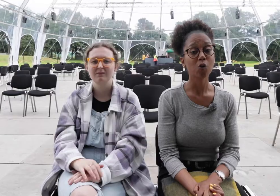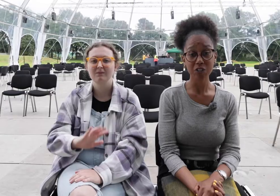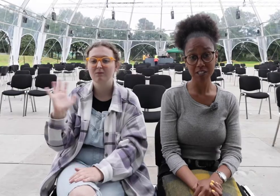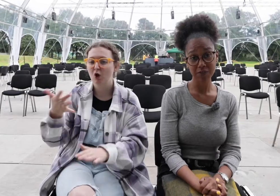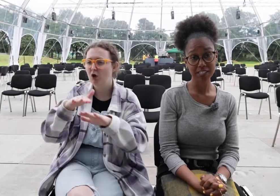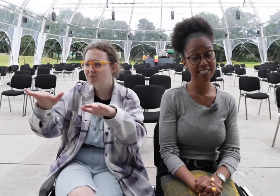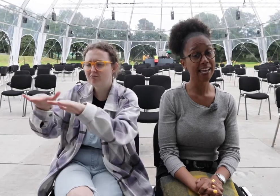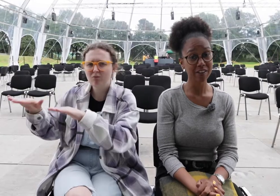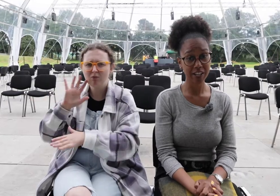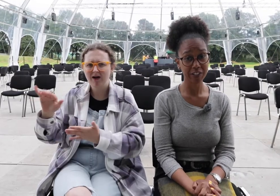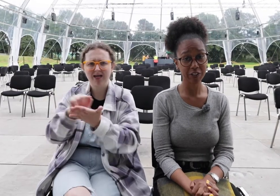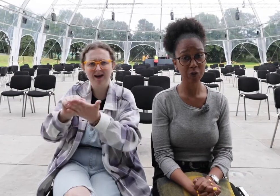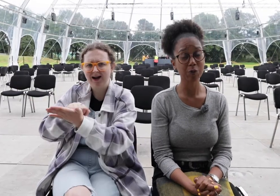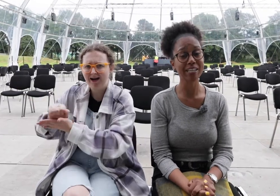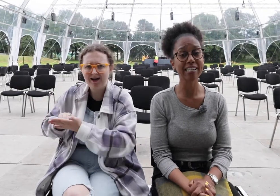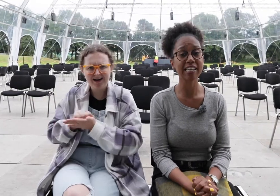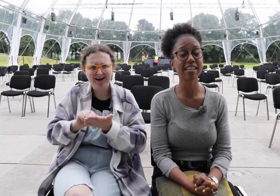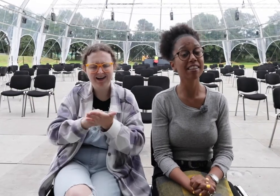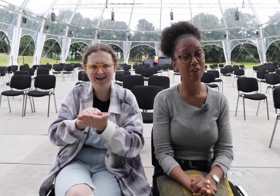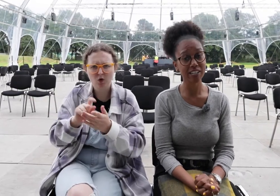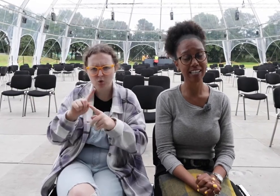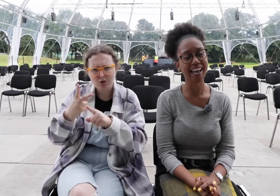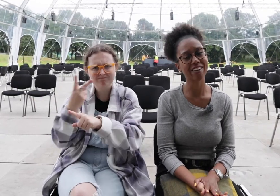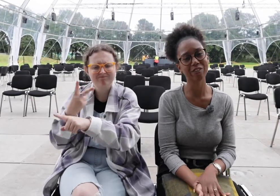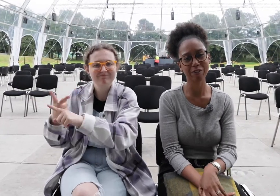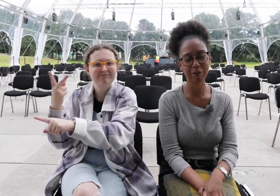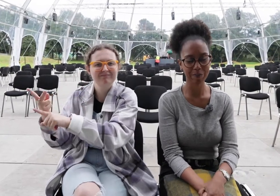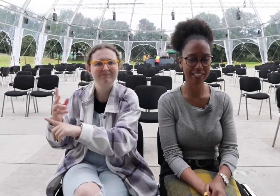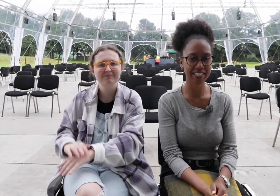All surfaces at our venues will be cleaned thoroughly and on a frequent basis.